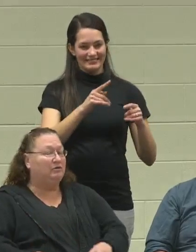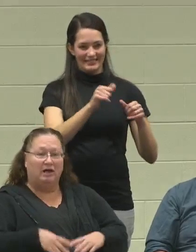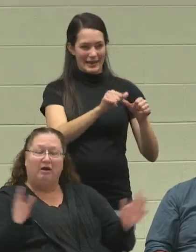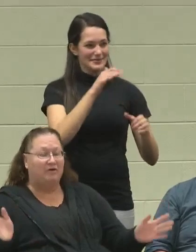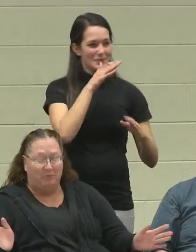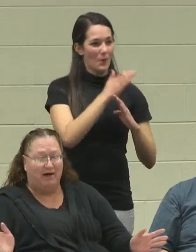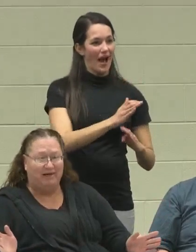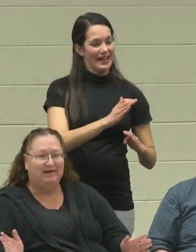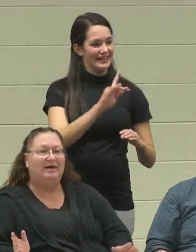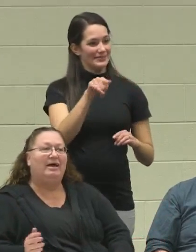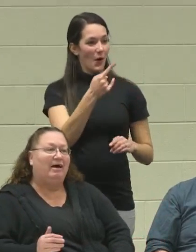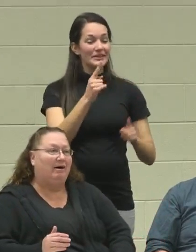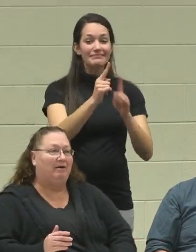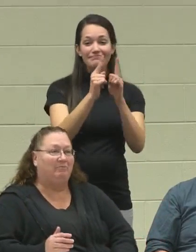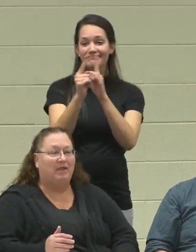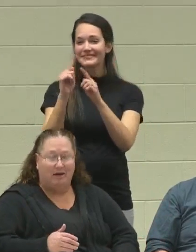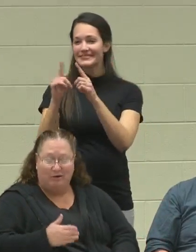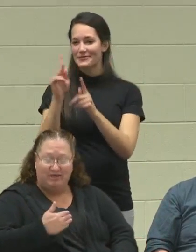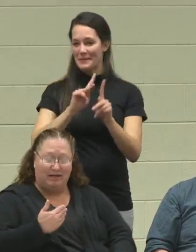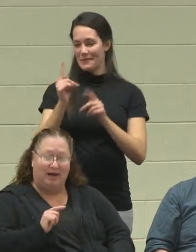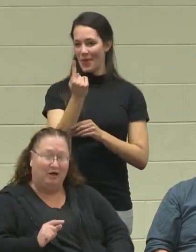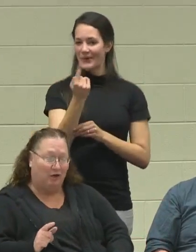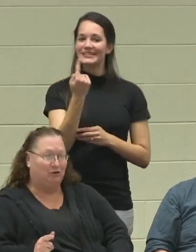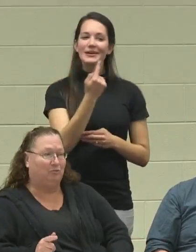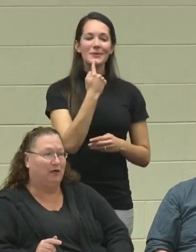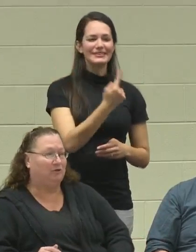He goes to everybody. He always said, I talk too much,